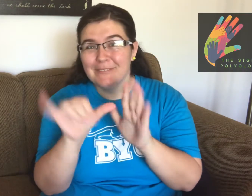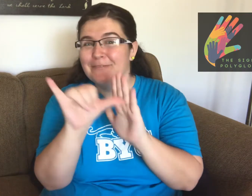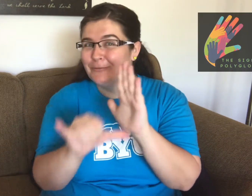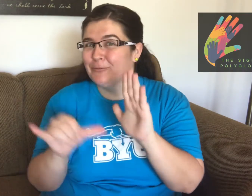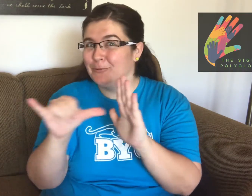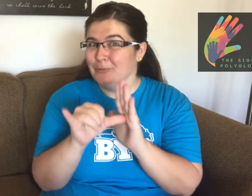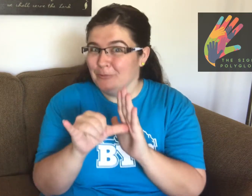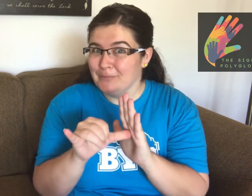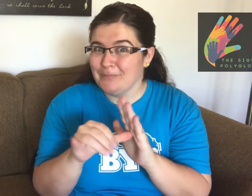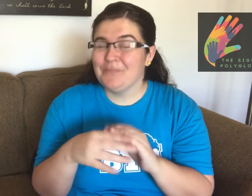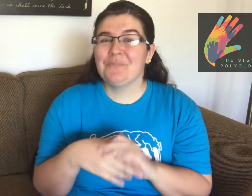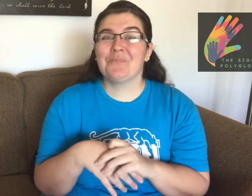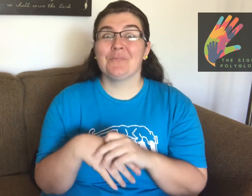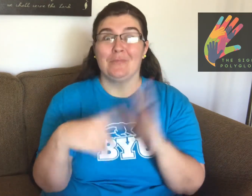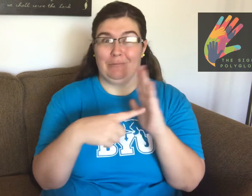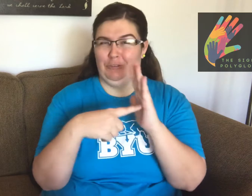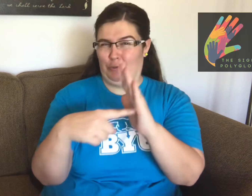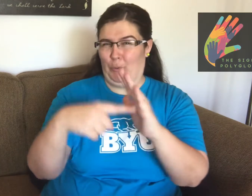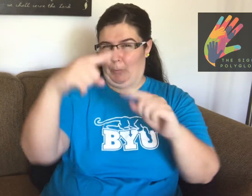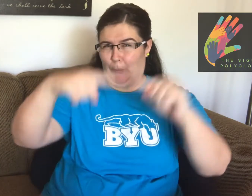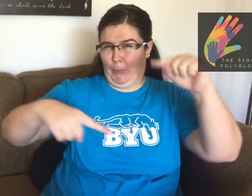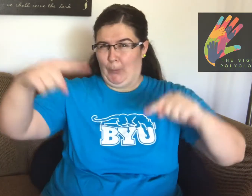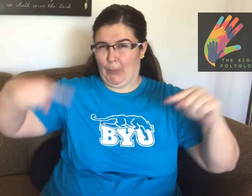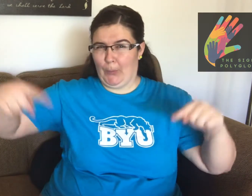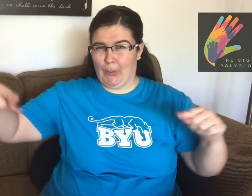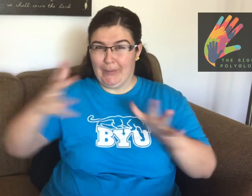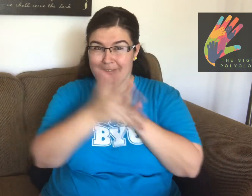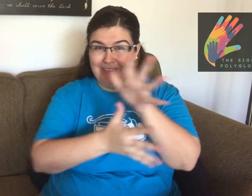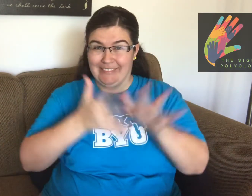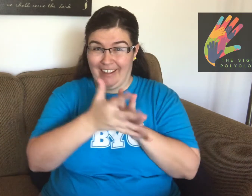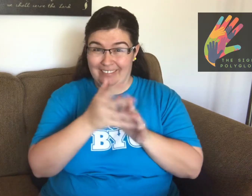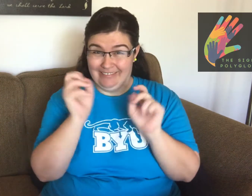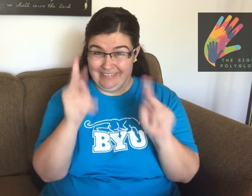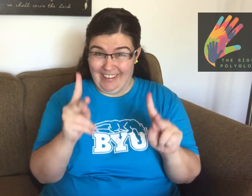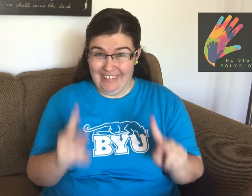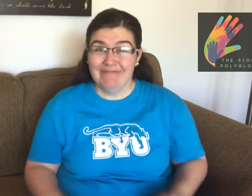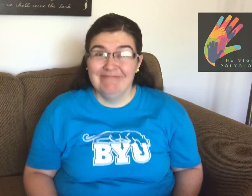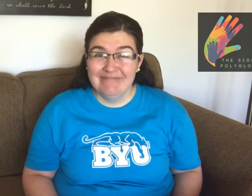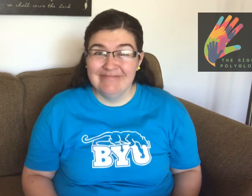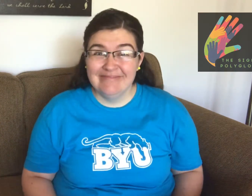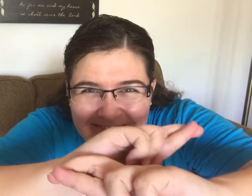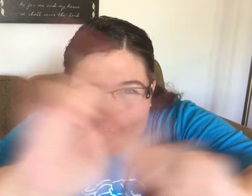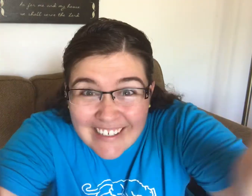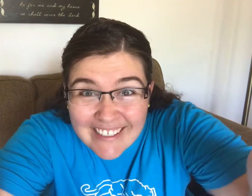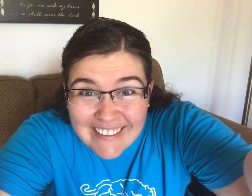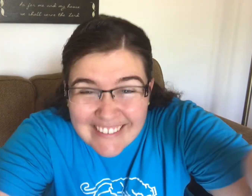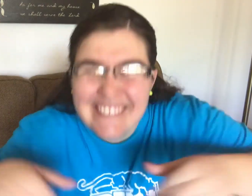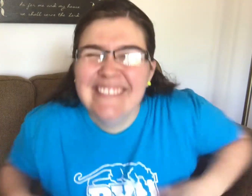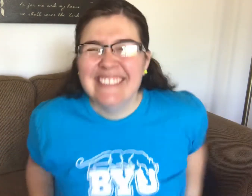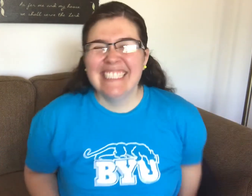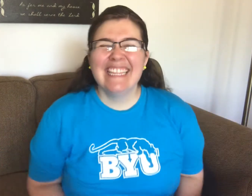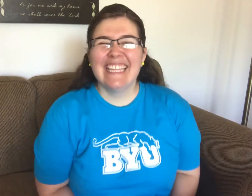YOUTUBE but I'll show you many different world signs. Ready, freddy?